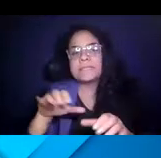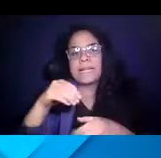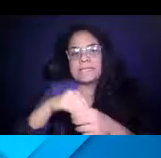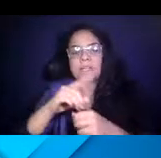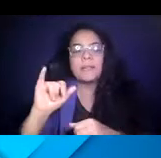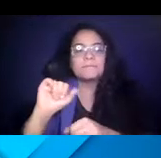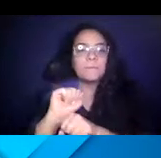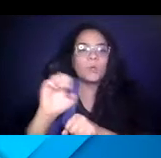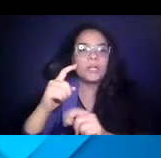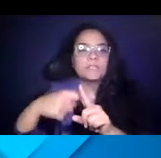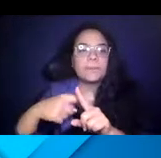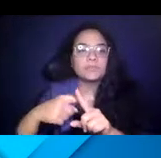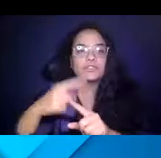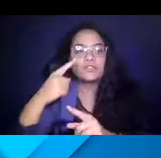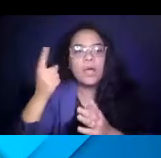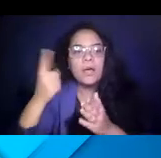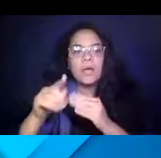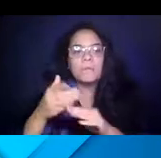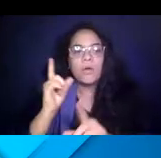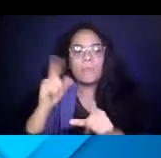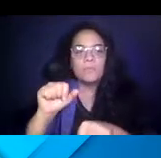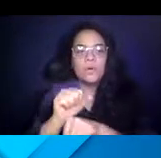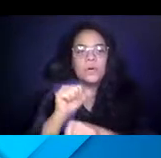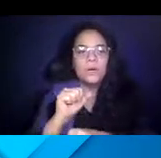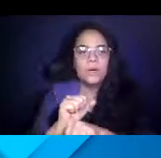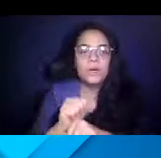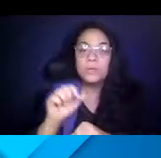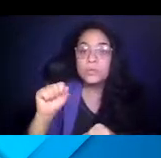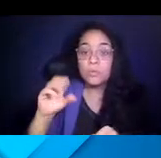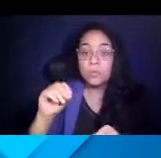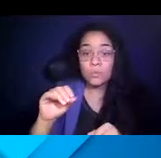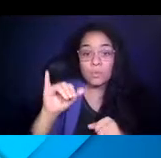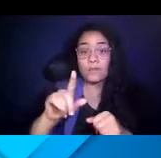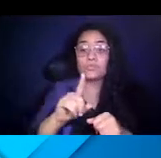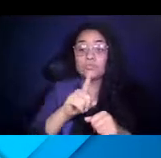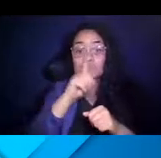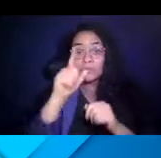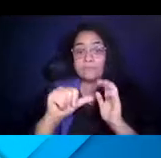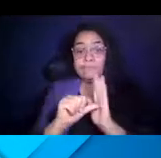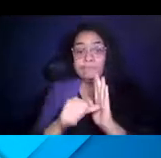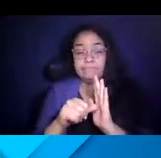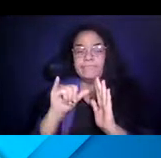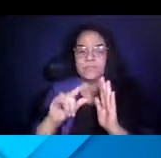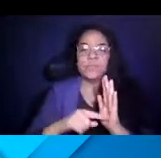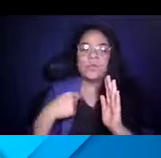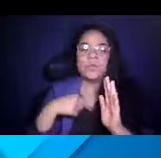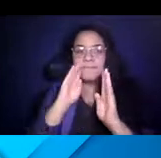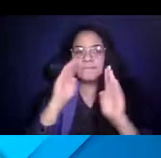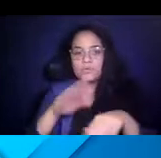temperature checks before they came to work. 14:50:50 So that's really what we focused on were those basics.